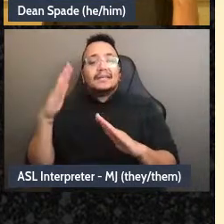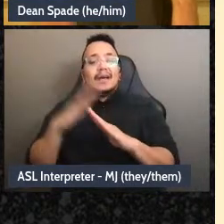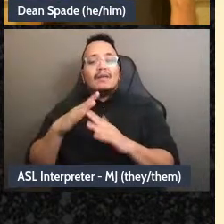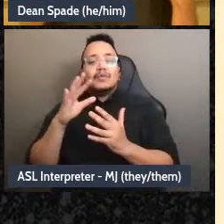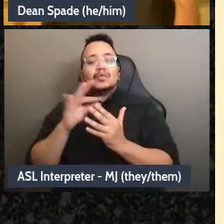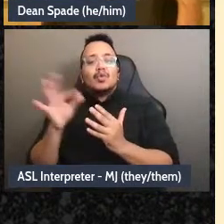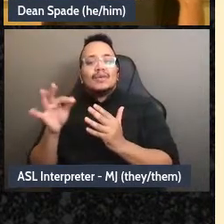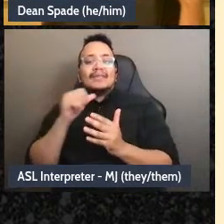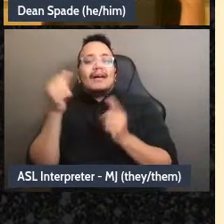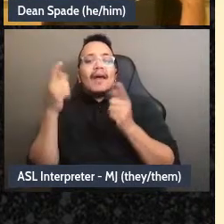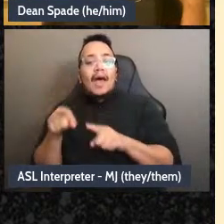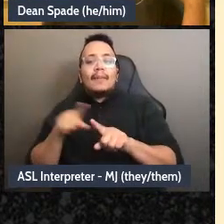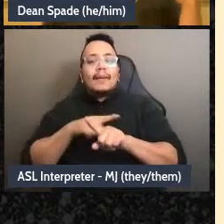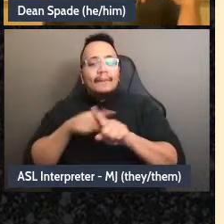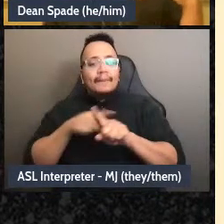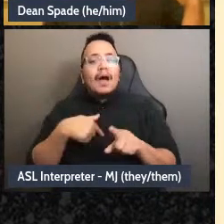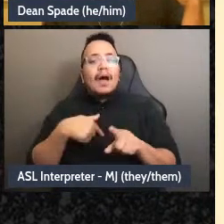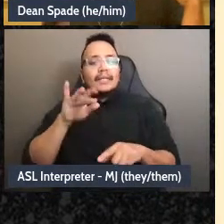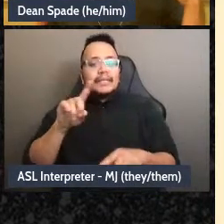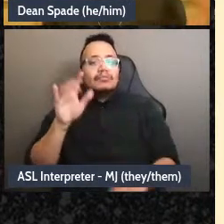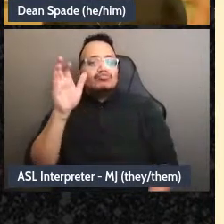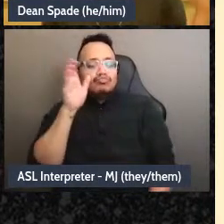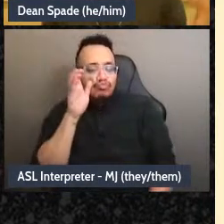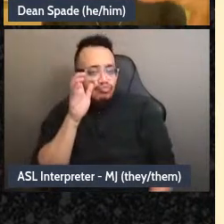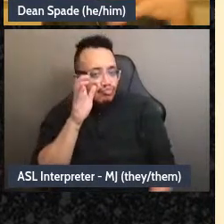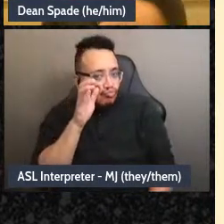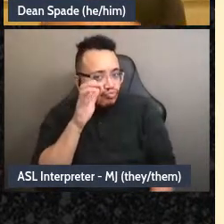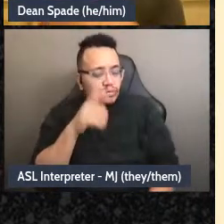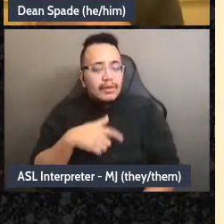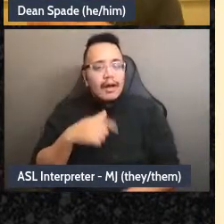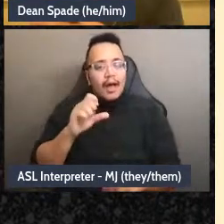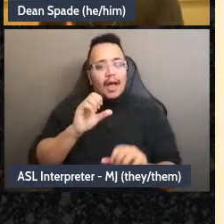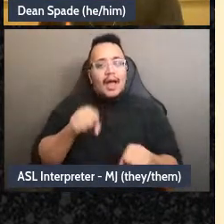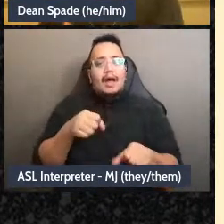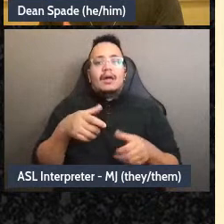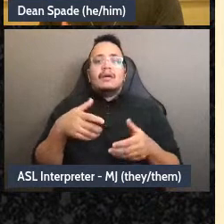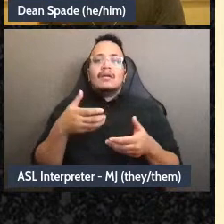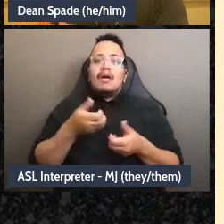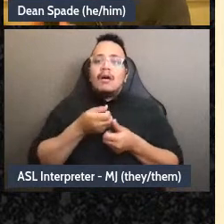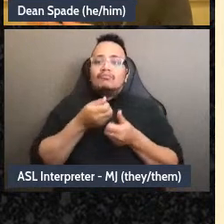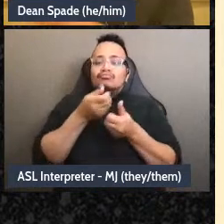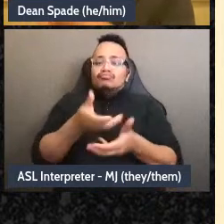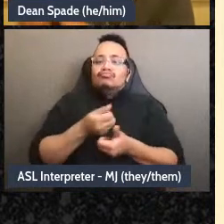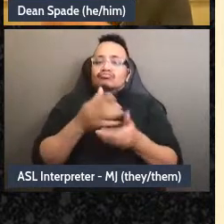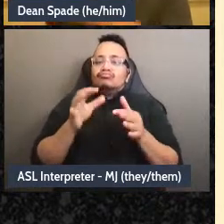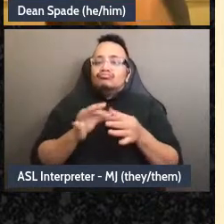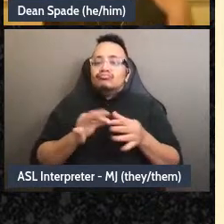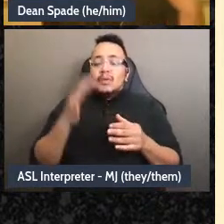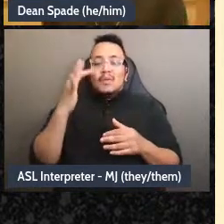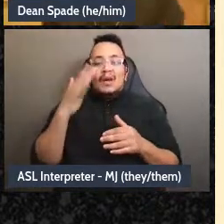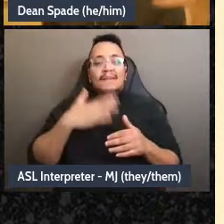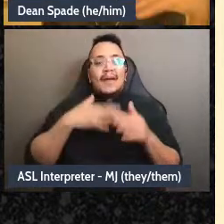and hear why, like, it's worth it to move forward with something that's maybe good enough for us.